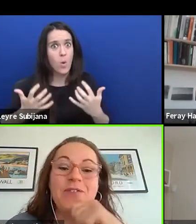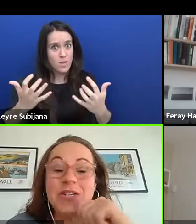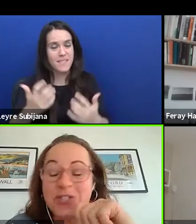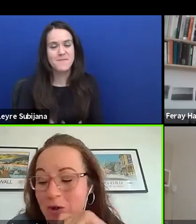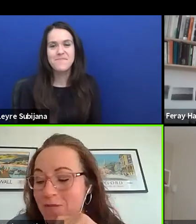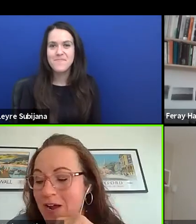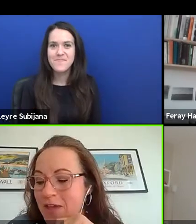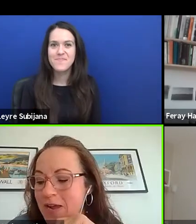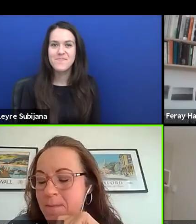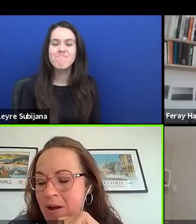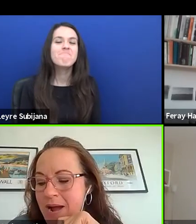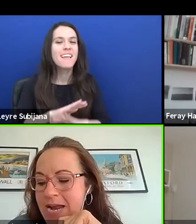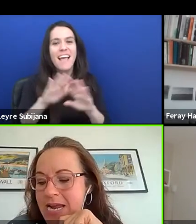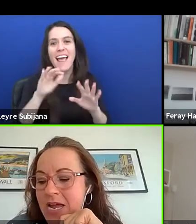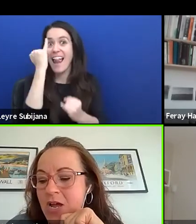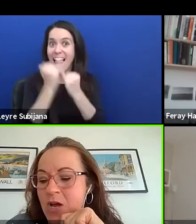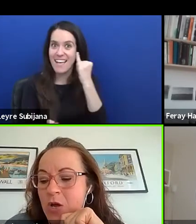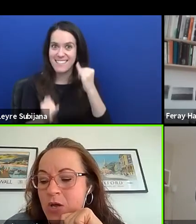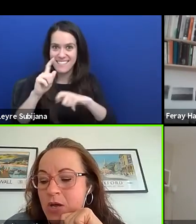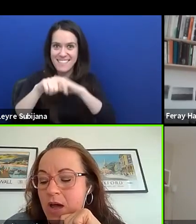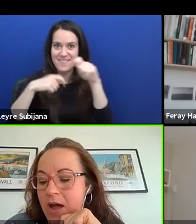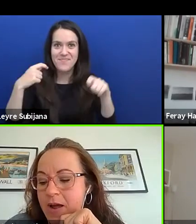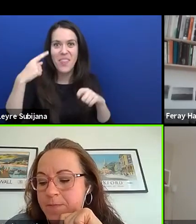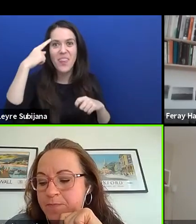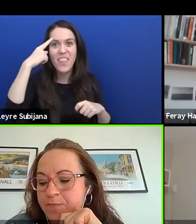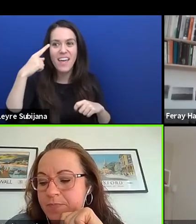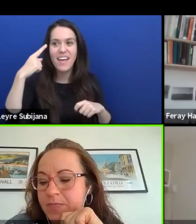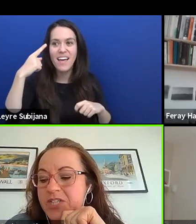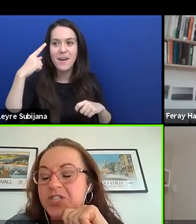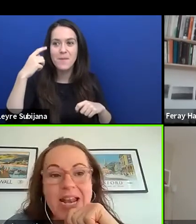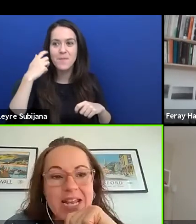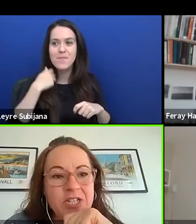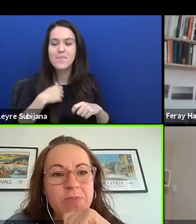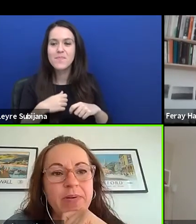To finish off, I think the challenge,